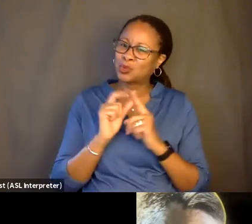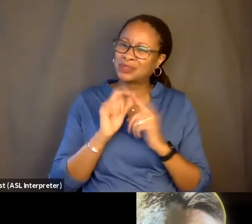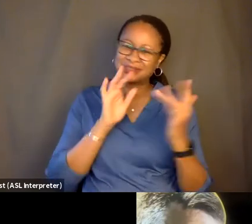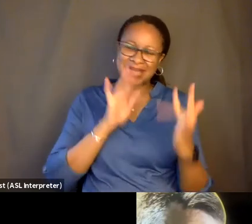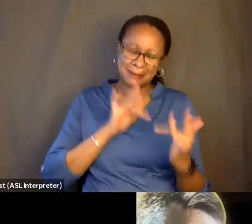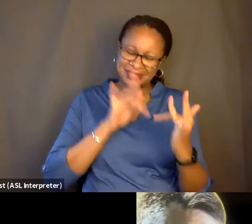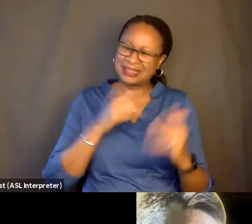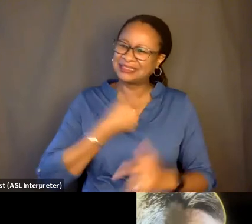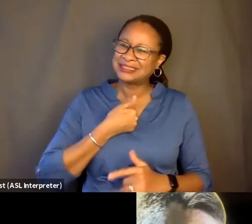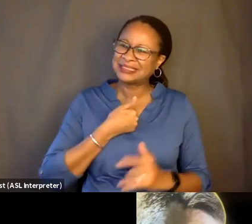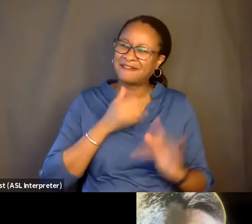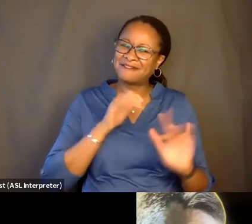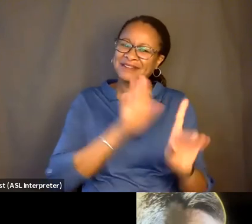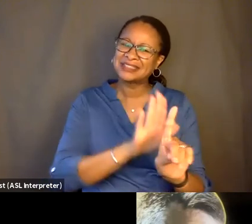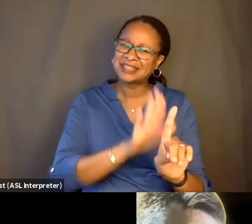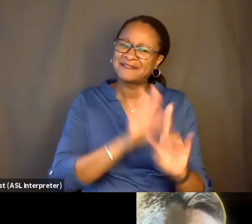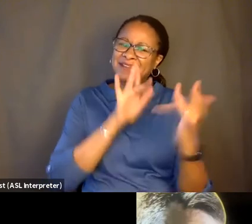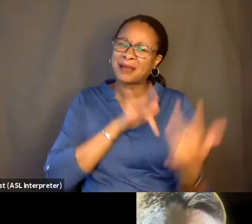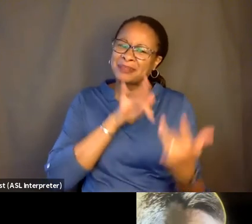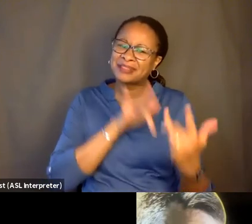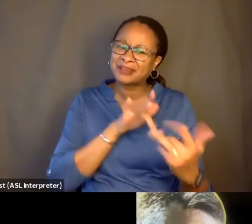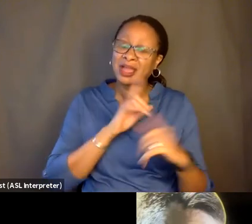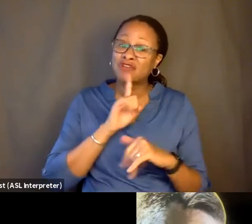is, that really challenge me.